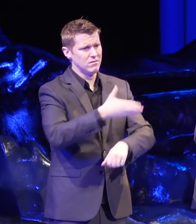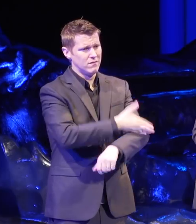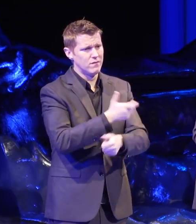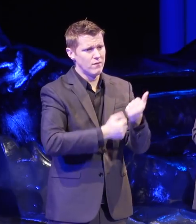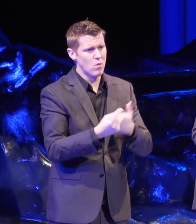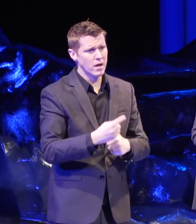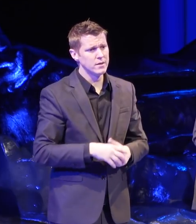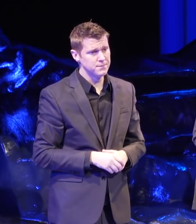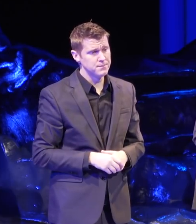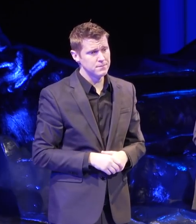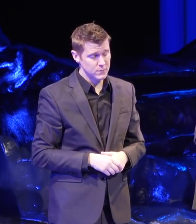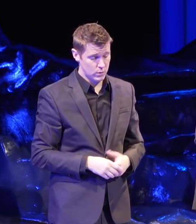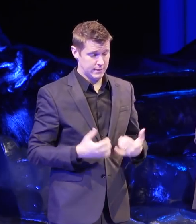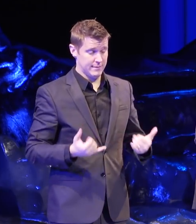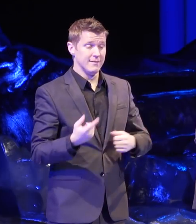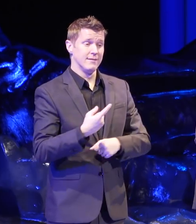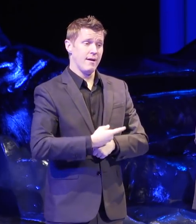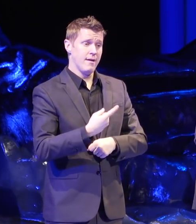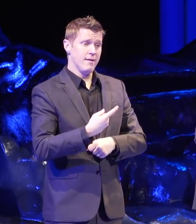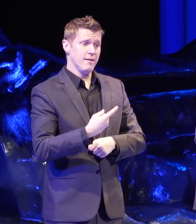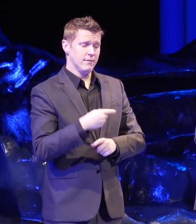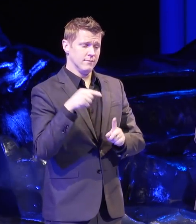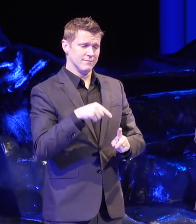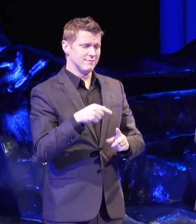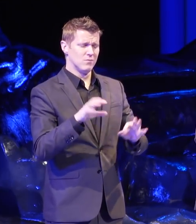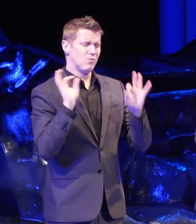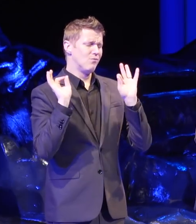Today at BushCon is a perfect time and place